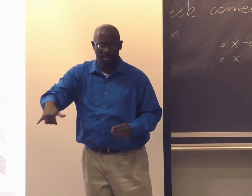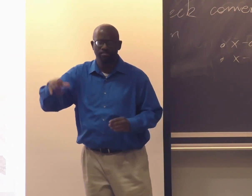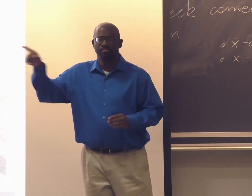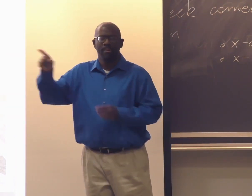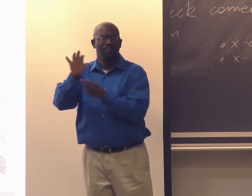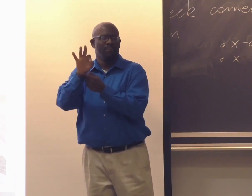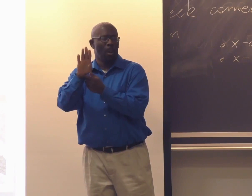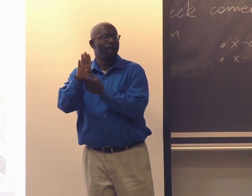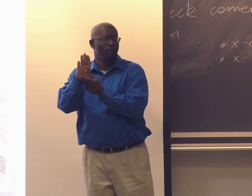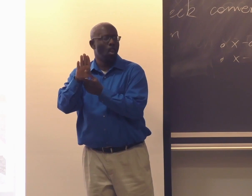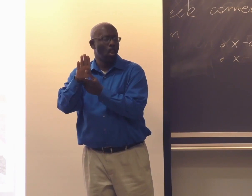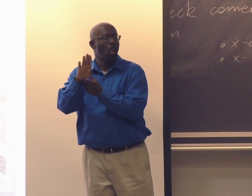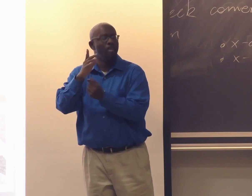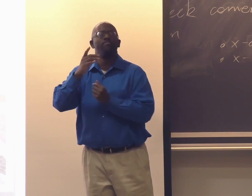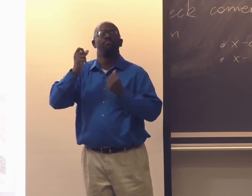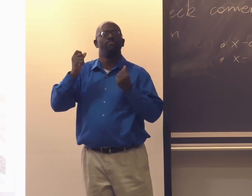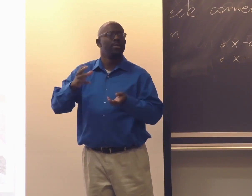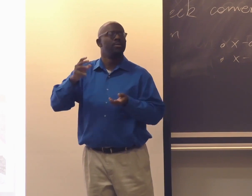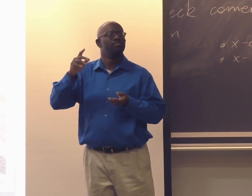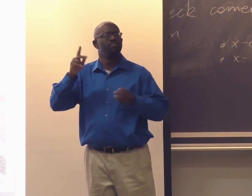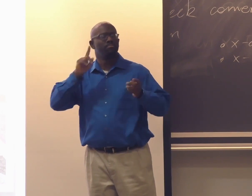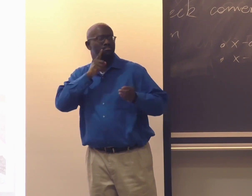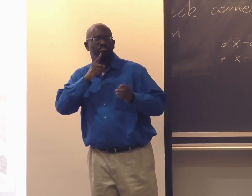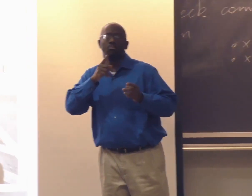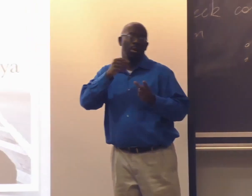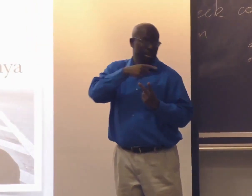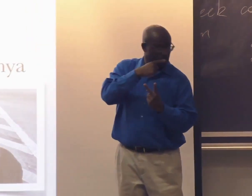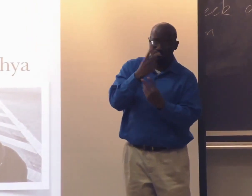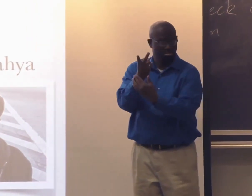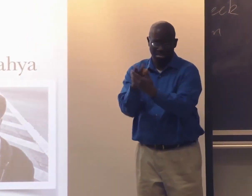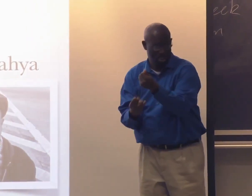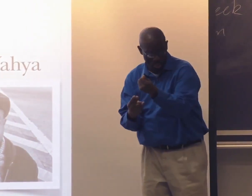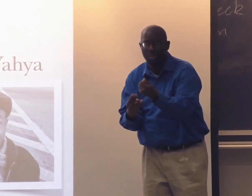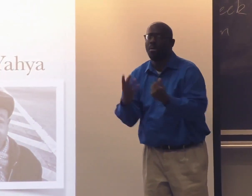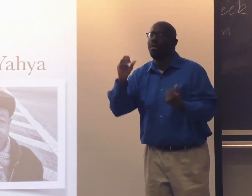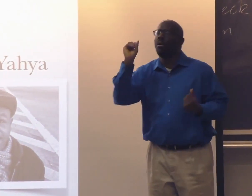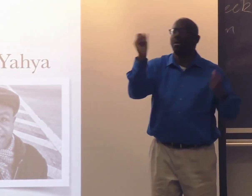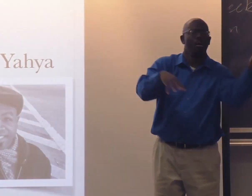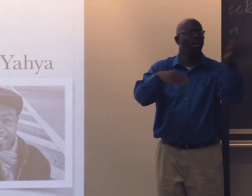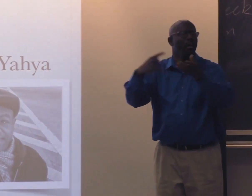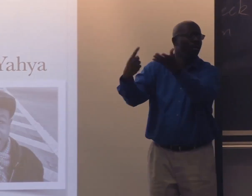So there's a program called ASL that's on Facebook. And there are many deaf and hearing people